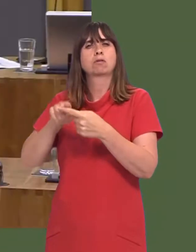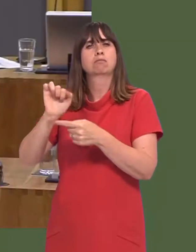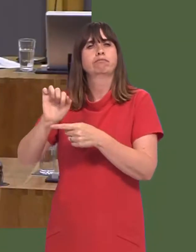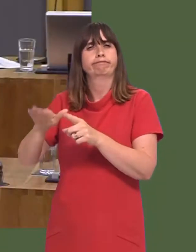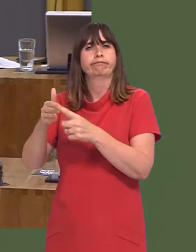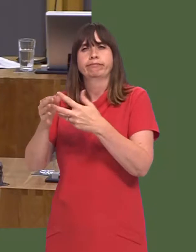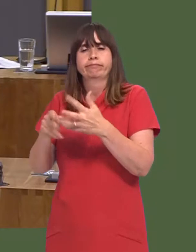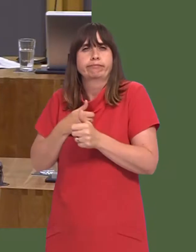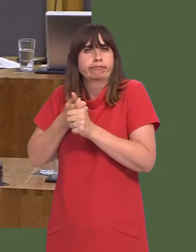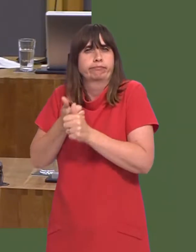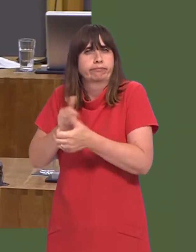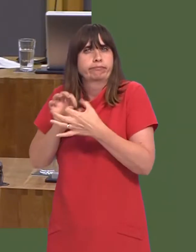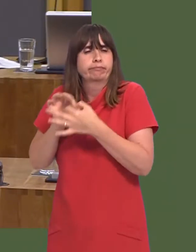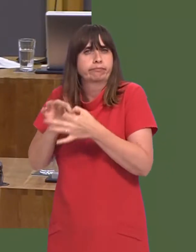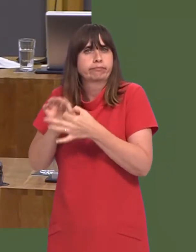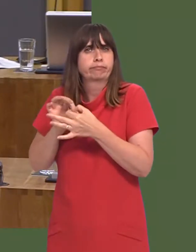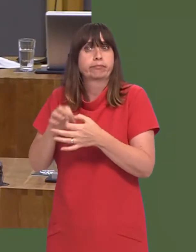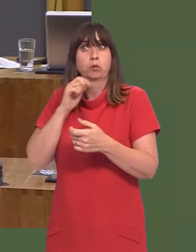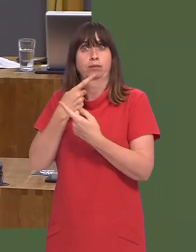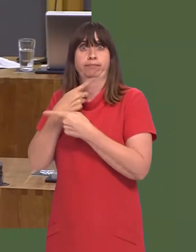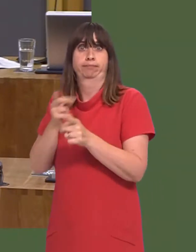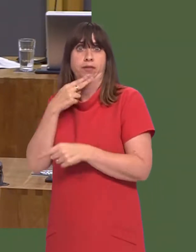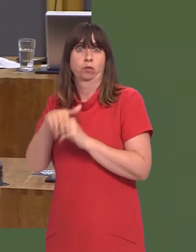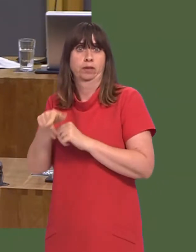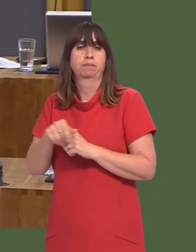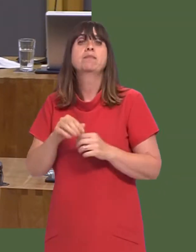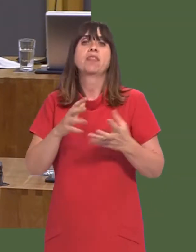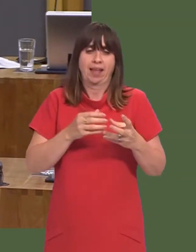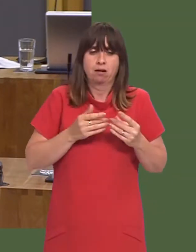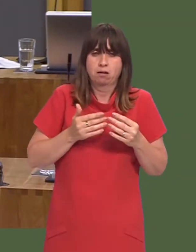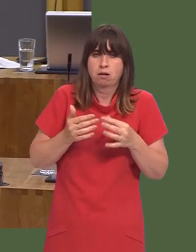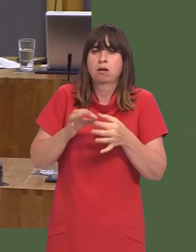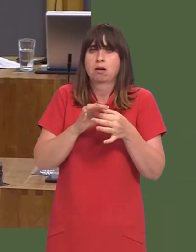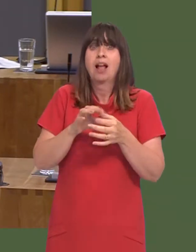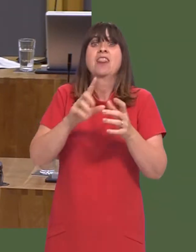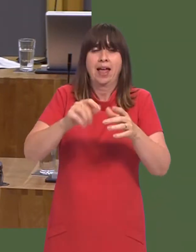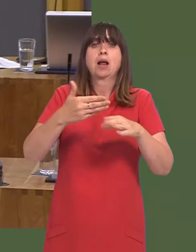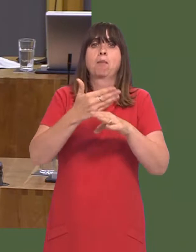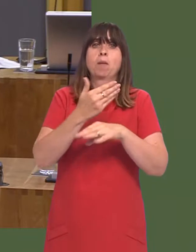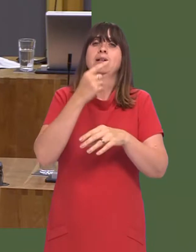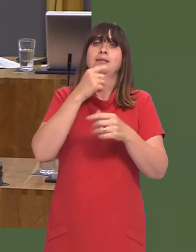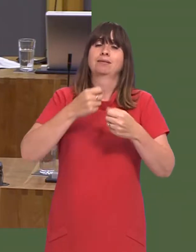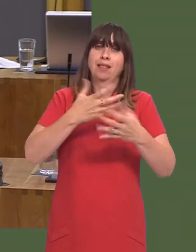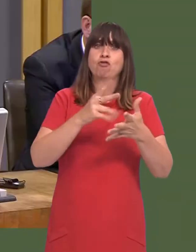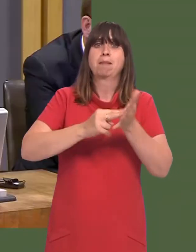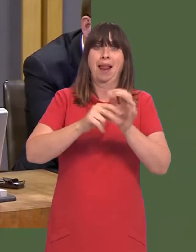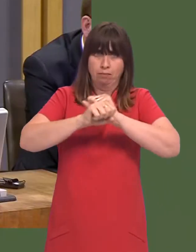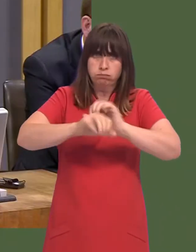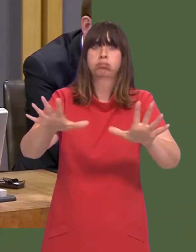Again, thereís a statement on that, if I remember rightly, this afternoon, and that will inform the development then of the employability delivery plan.